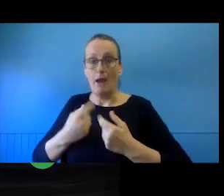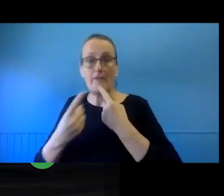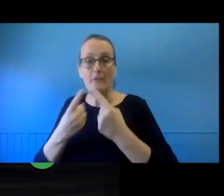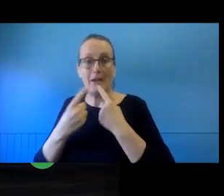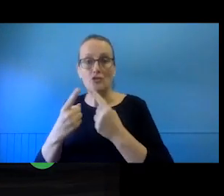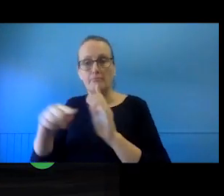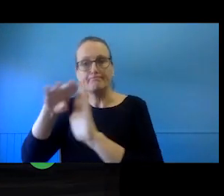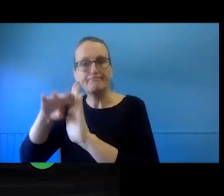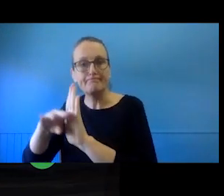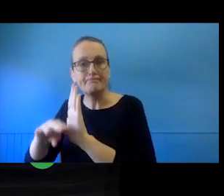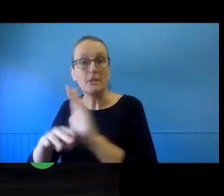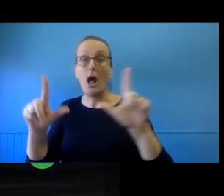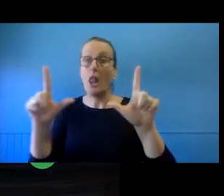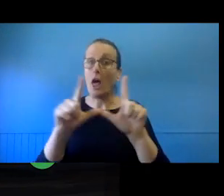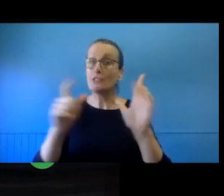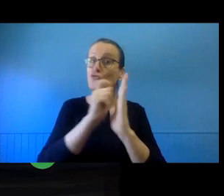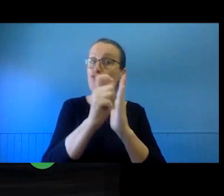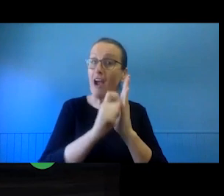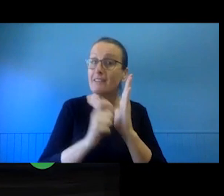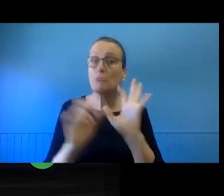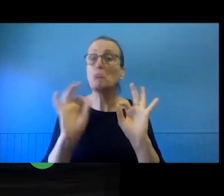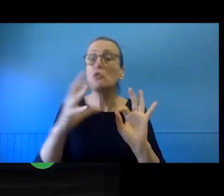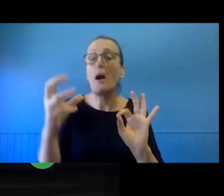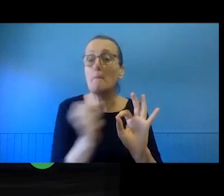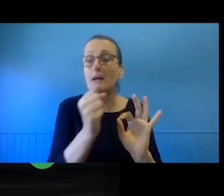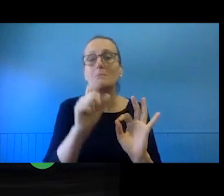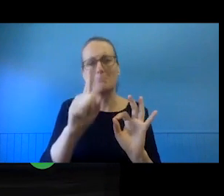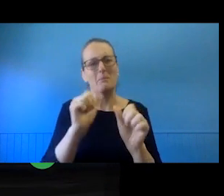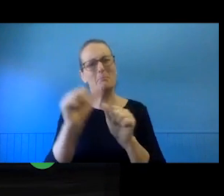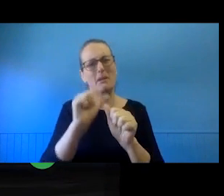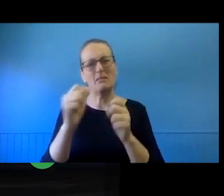doesn't have to be in writing, but it is obviously easier to evidence.